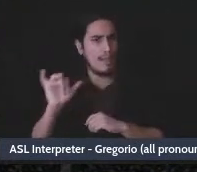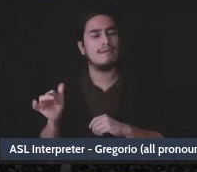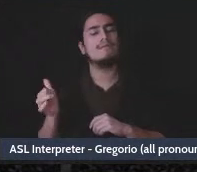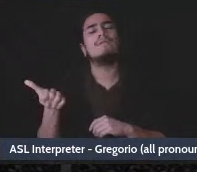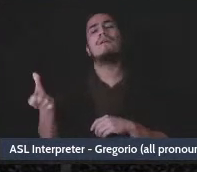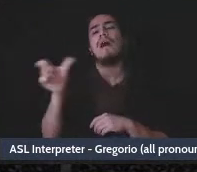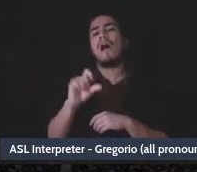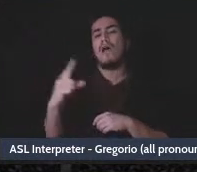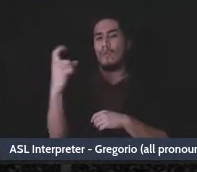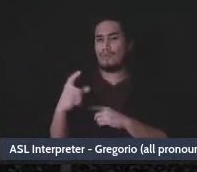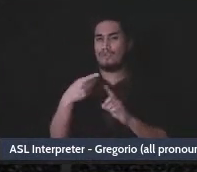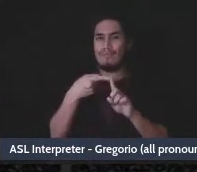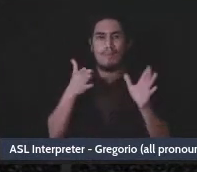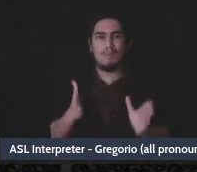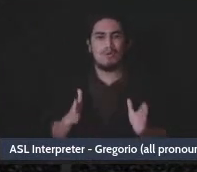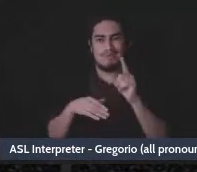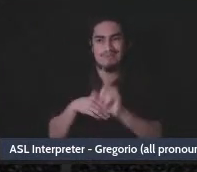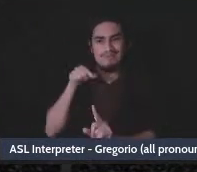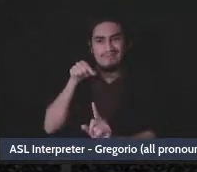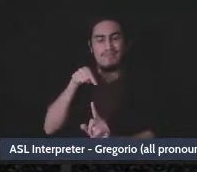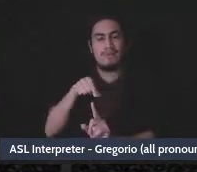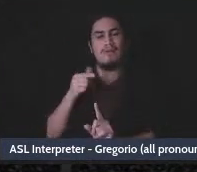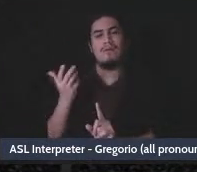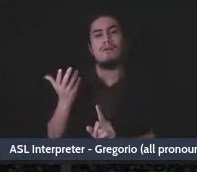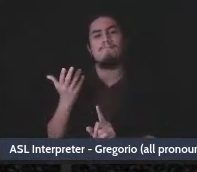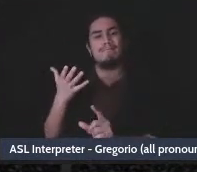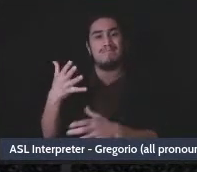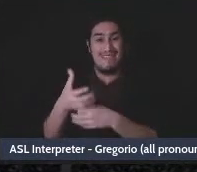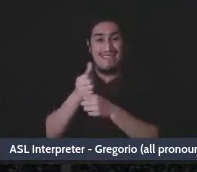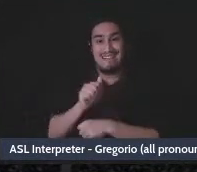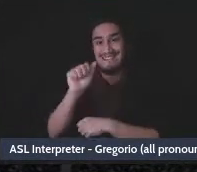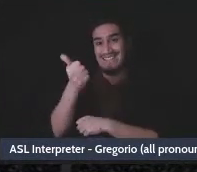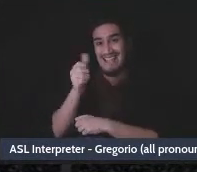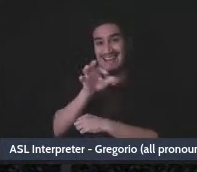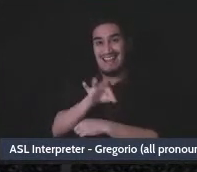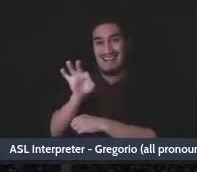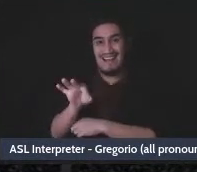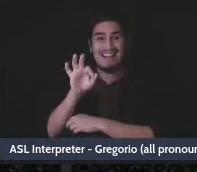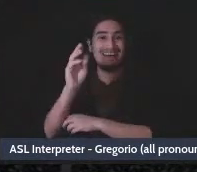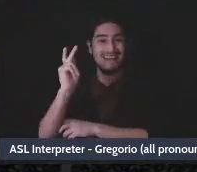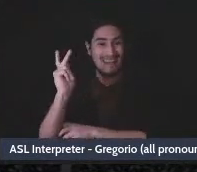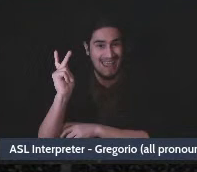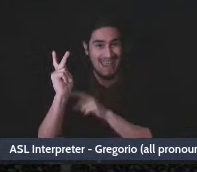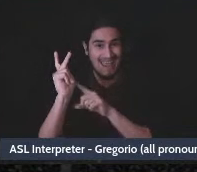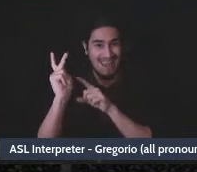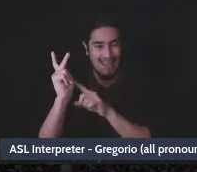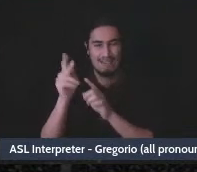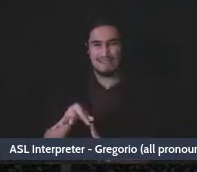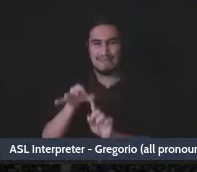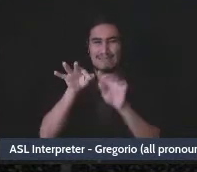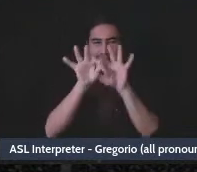whether a person is going to get a 1099-k which is a particular tax form that might be sent by